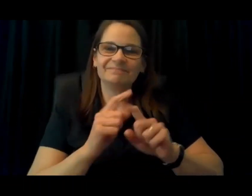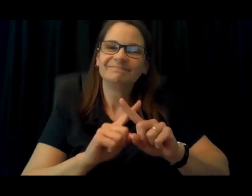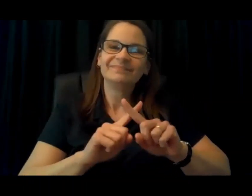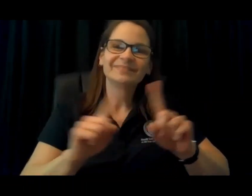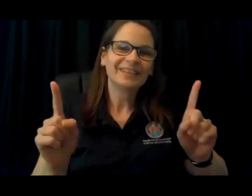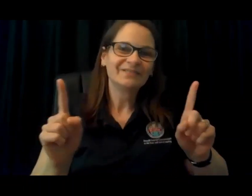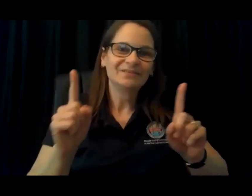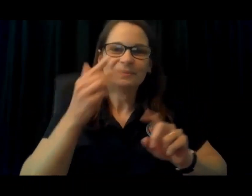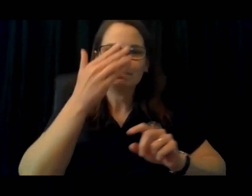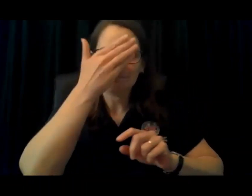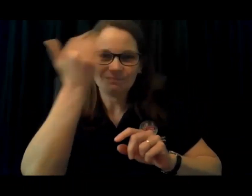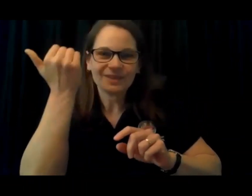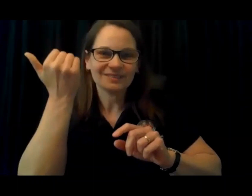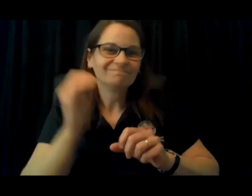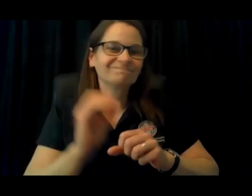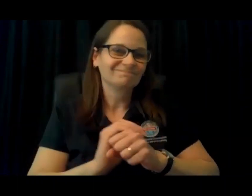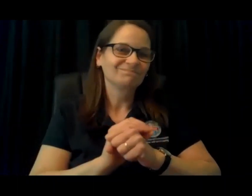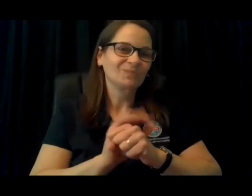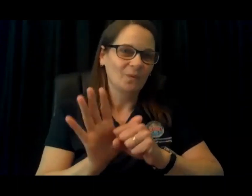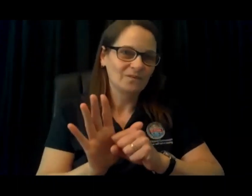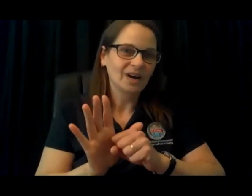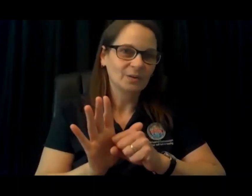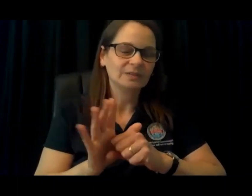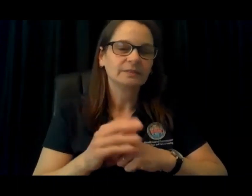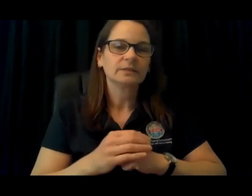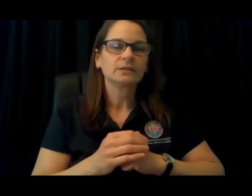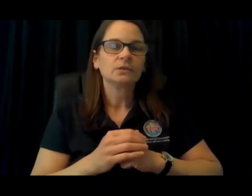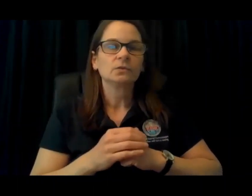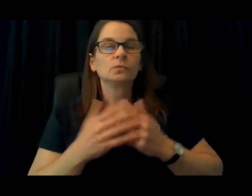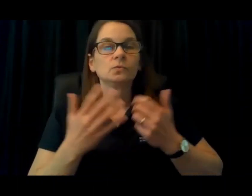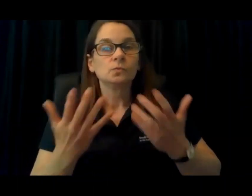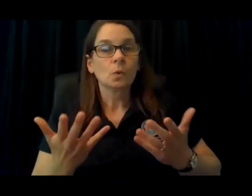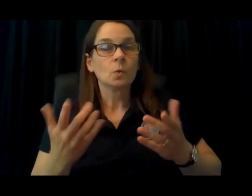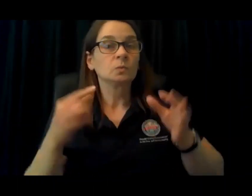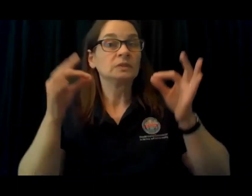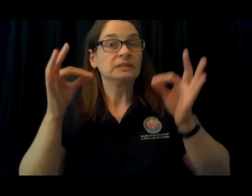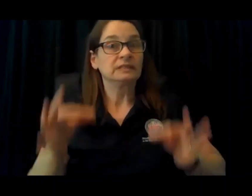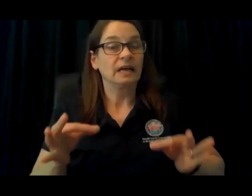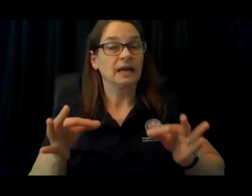but unfortunately, this year because of the coronavirus.